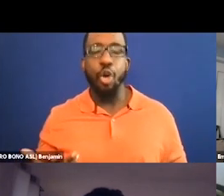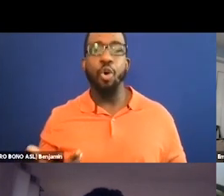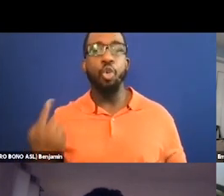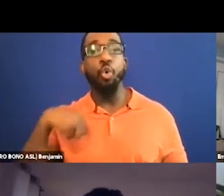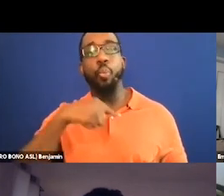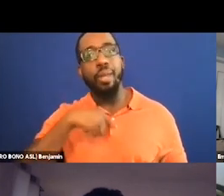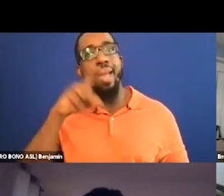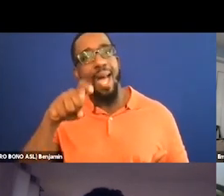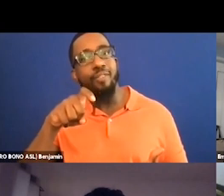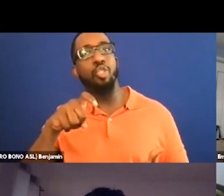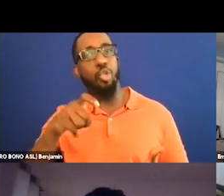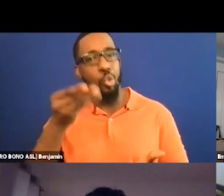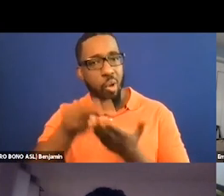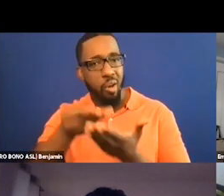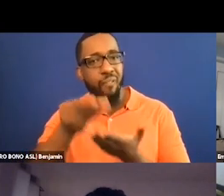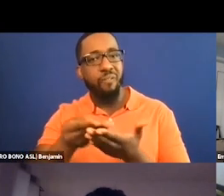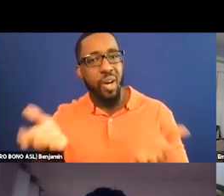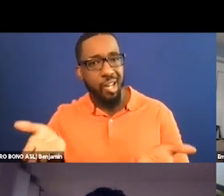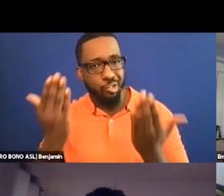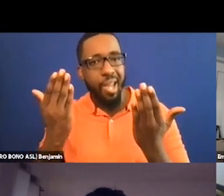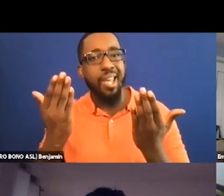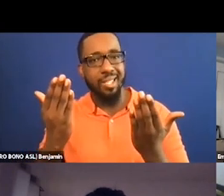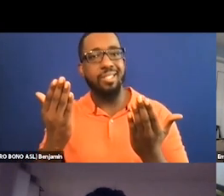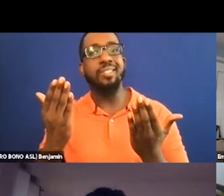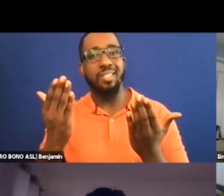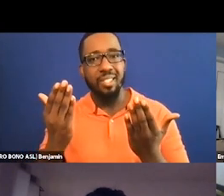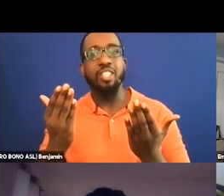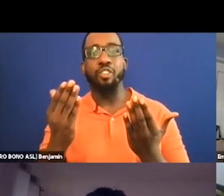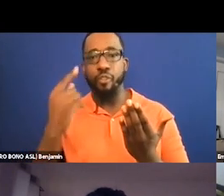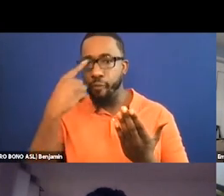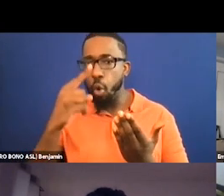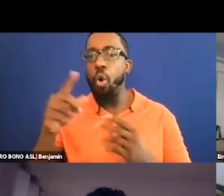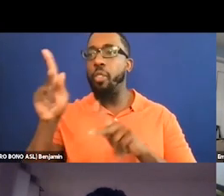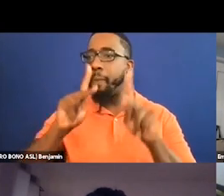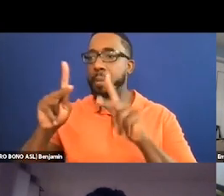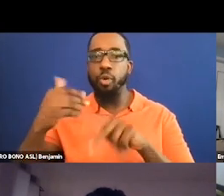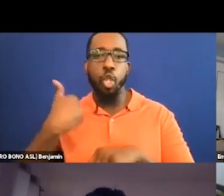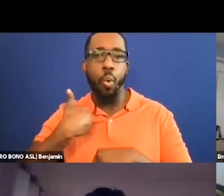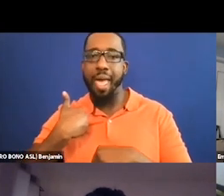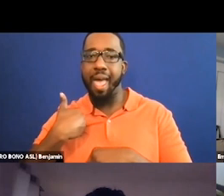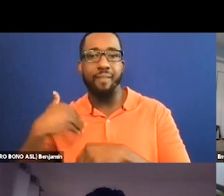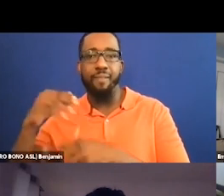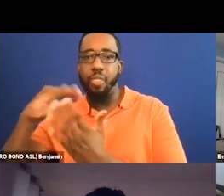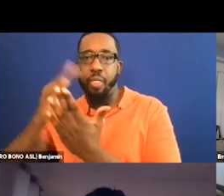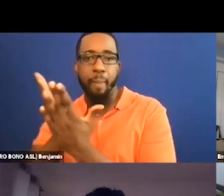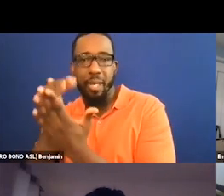end to have grants available for film makers who just don't have it in the budget. But we have to really push because it is also very